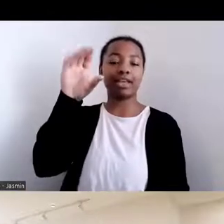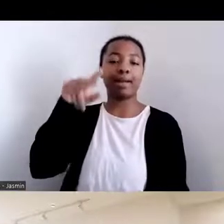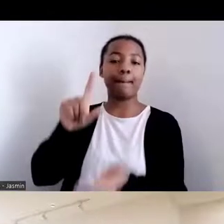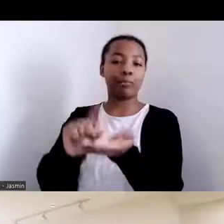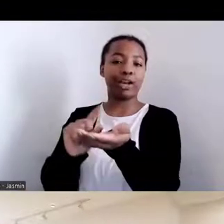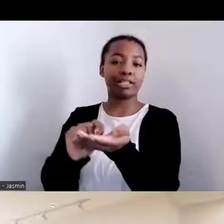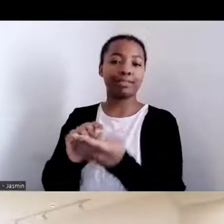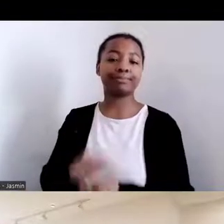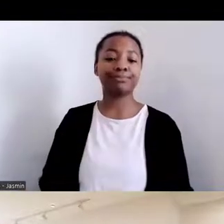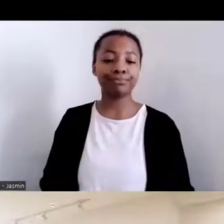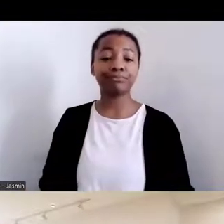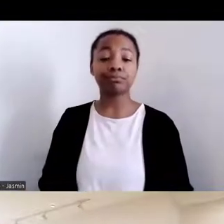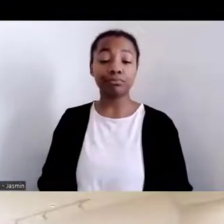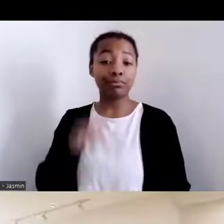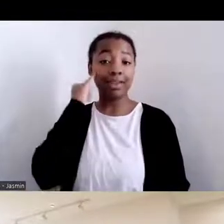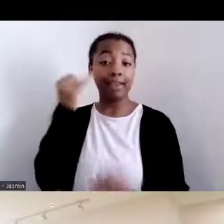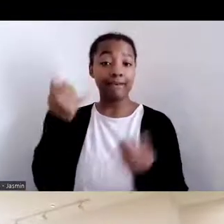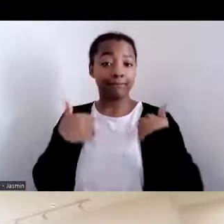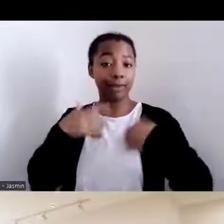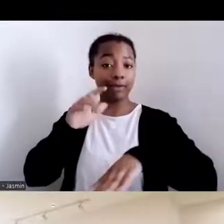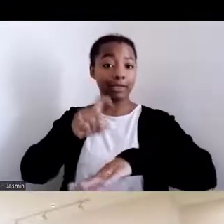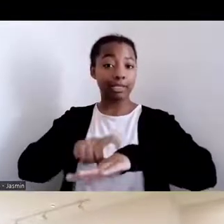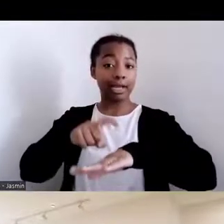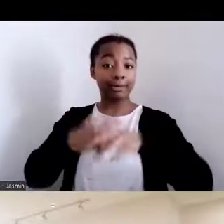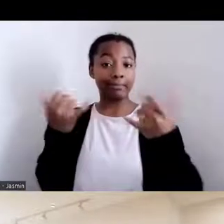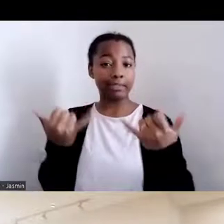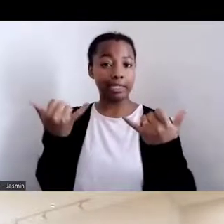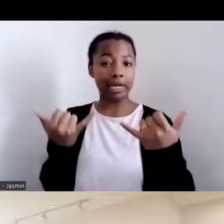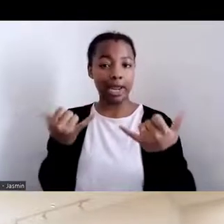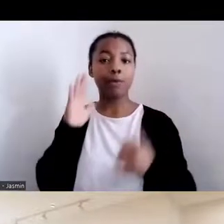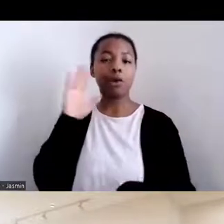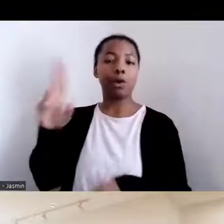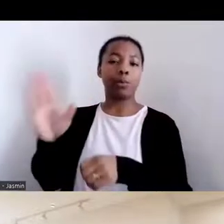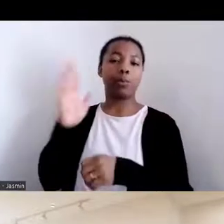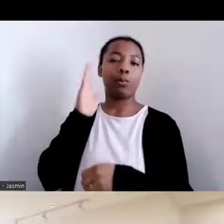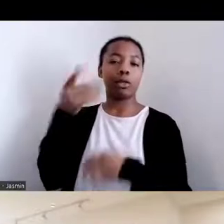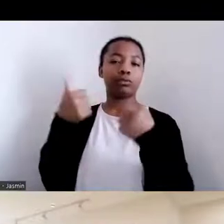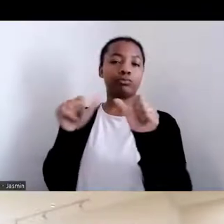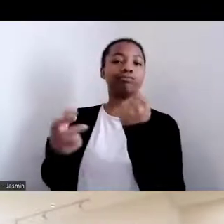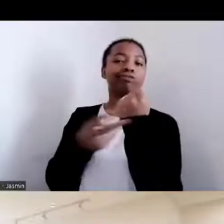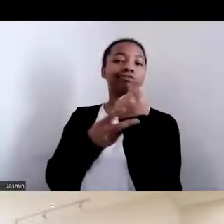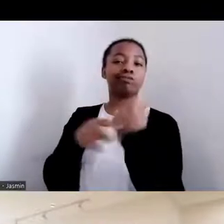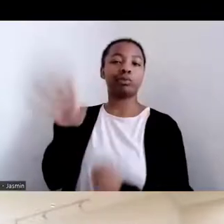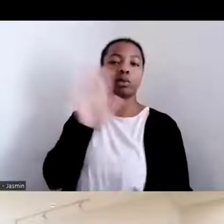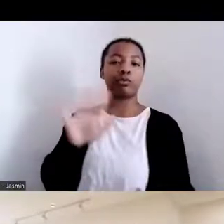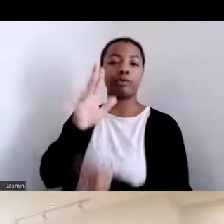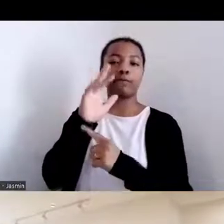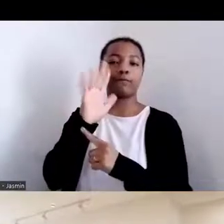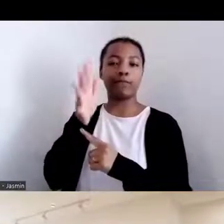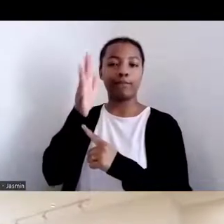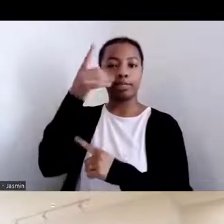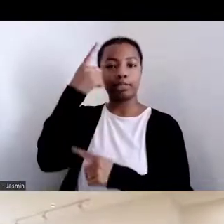permitting today, we will have about five minutes or so for questions and answers. You can enter questions into the chat at any time.